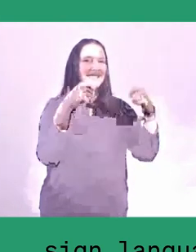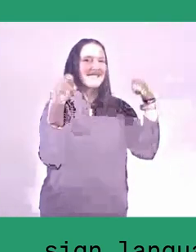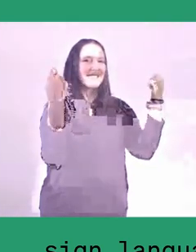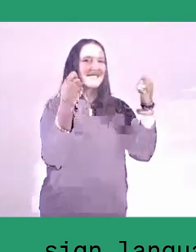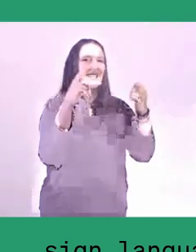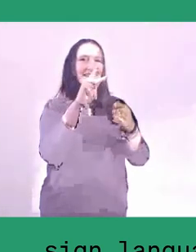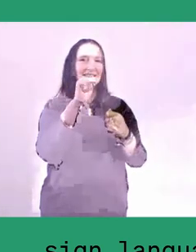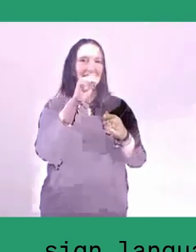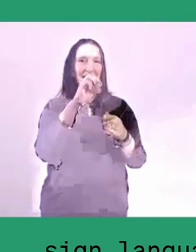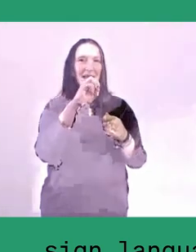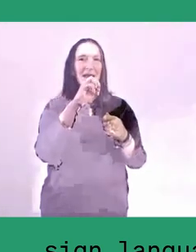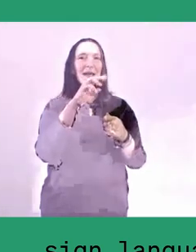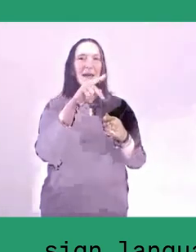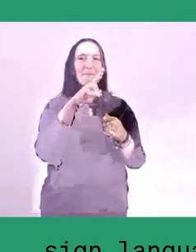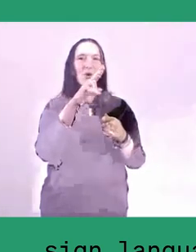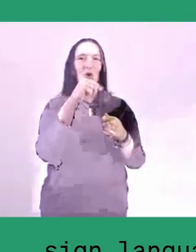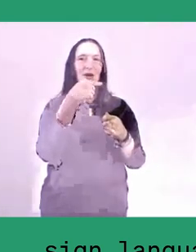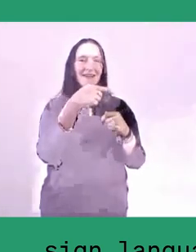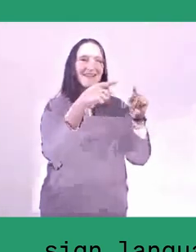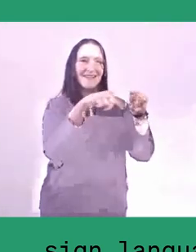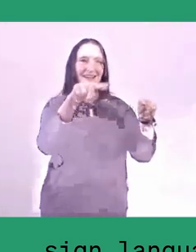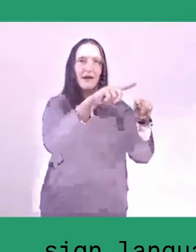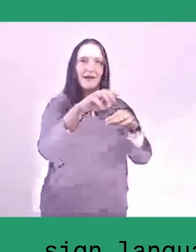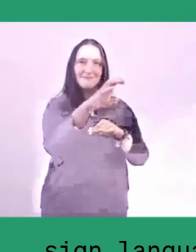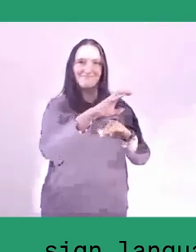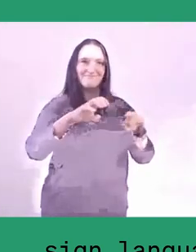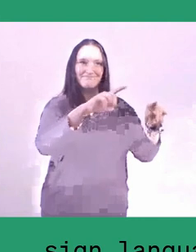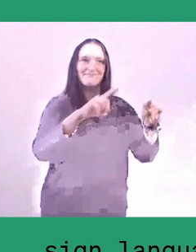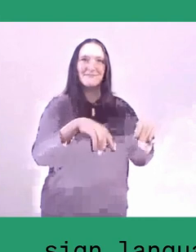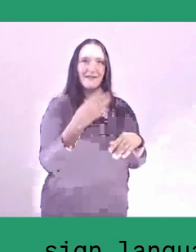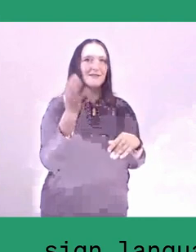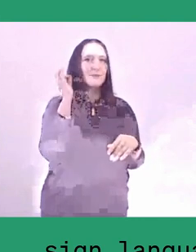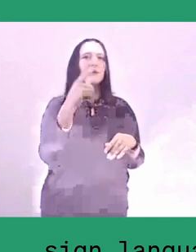In some other kampungs, it's the young people, mostly male. In other kampungs, it's mixed.